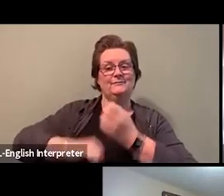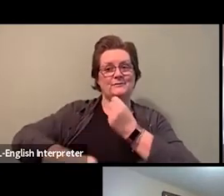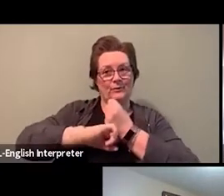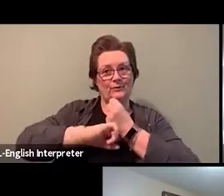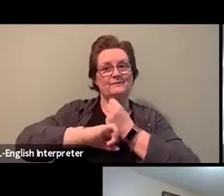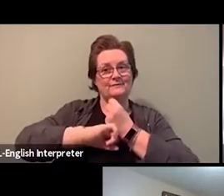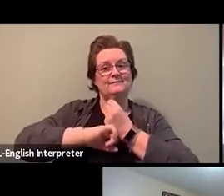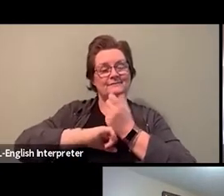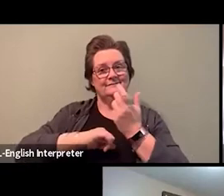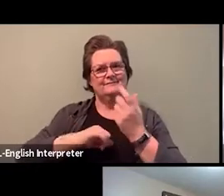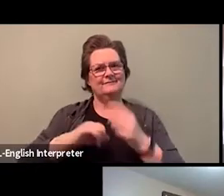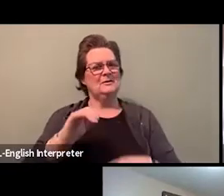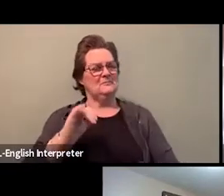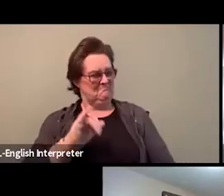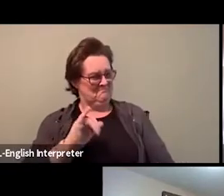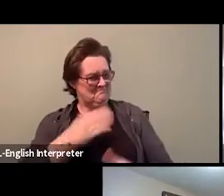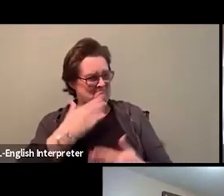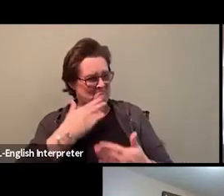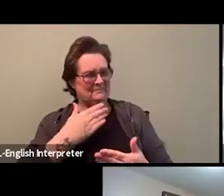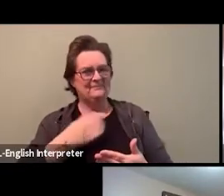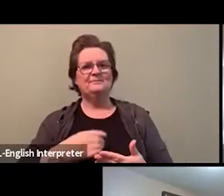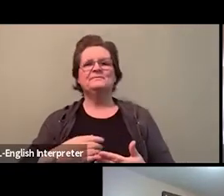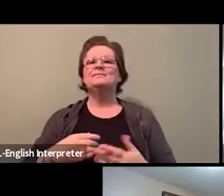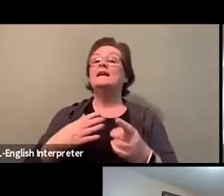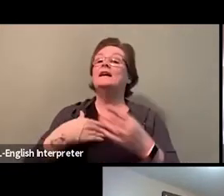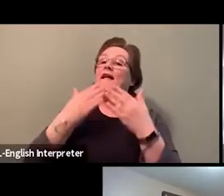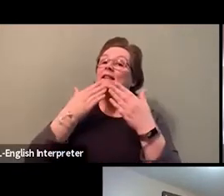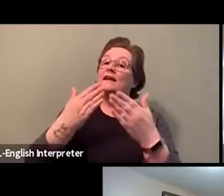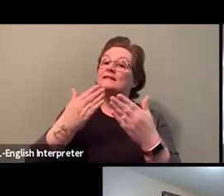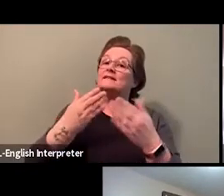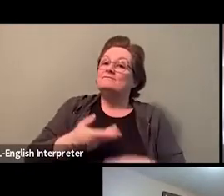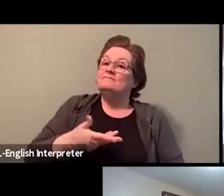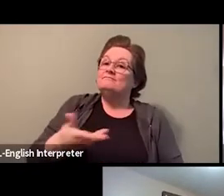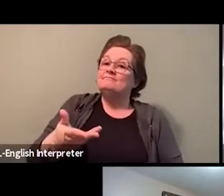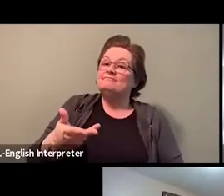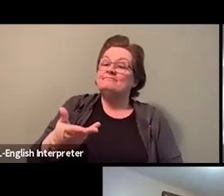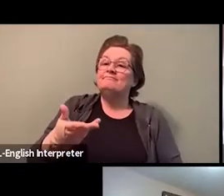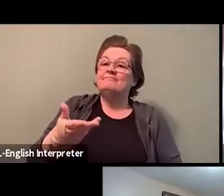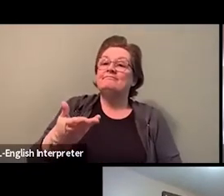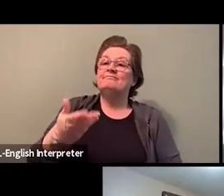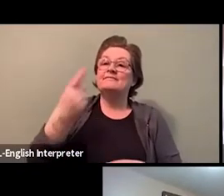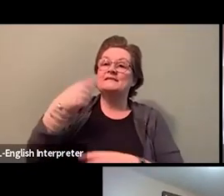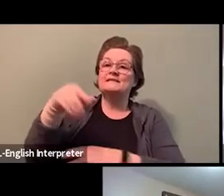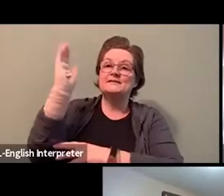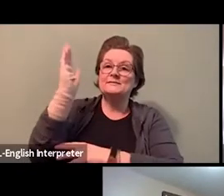And thanks, everyone for having me on the panel today. You know, we began this work because we've heard directly